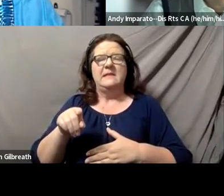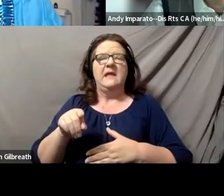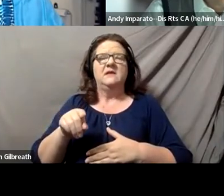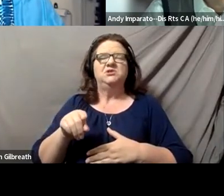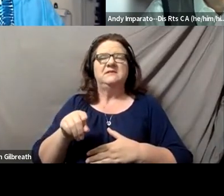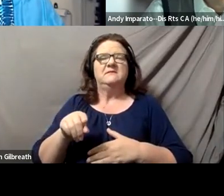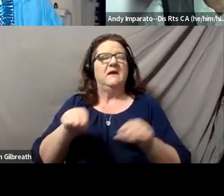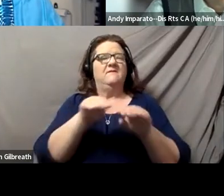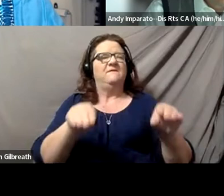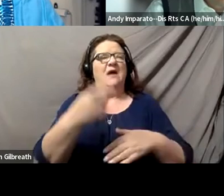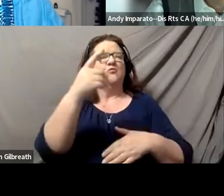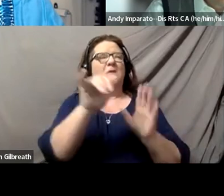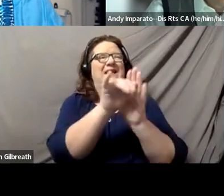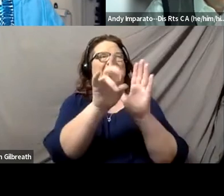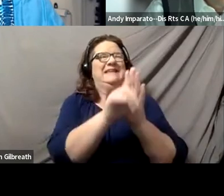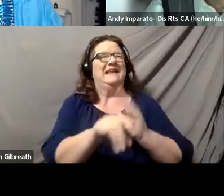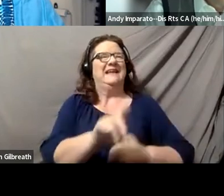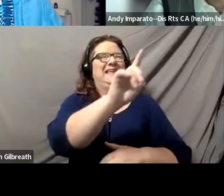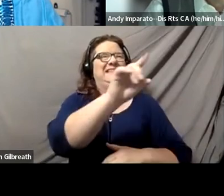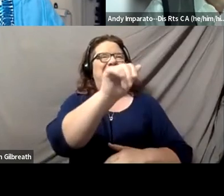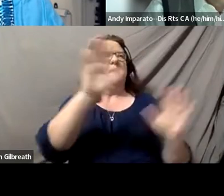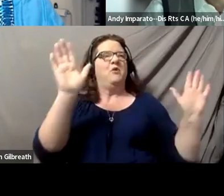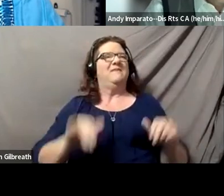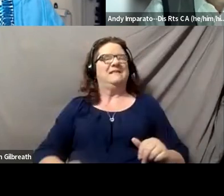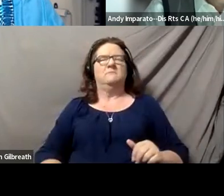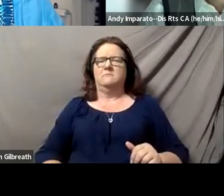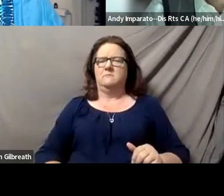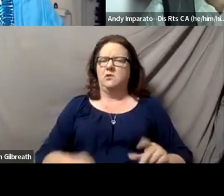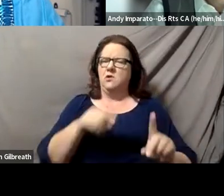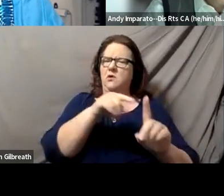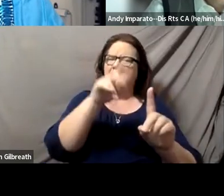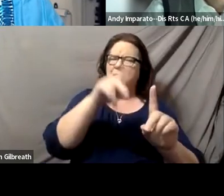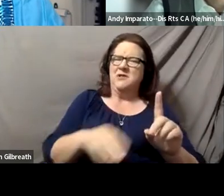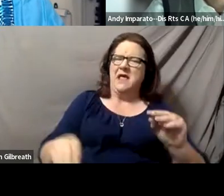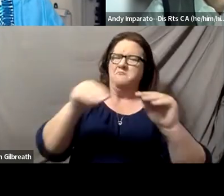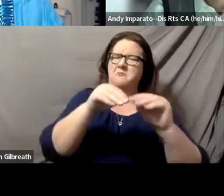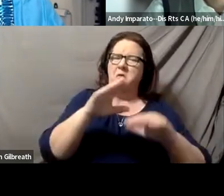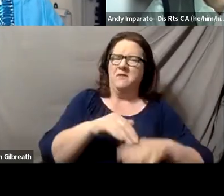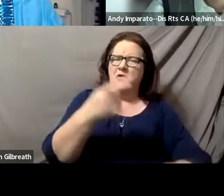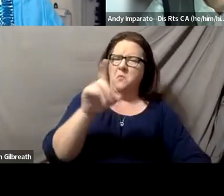And they are like, there is so much more here. And I thought, what an incredible opportunity for students